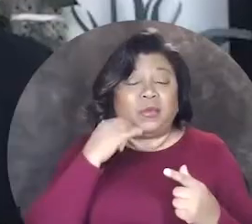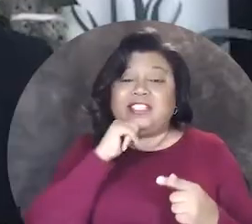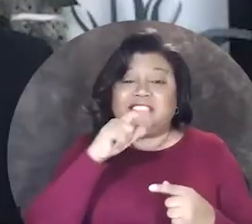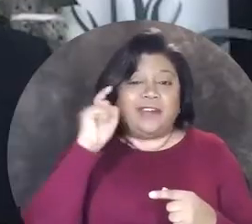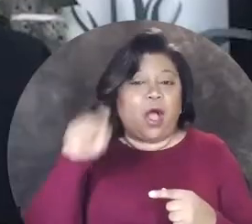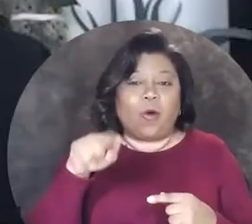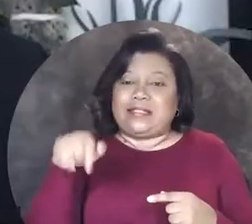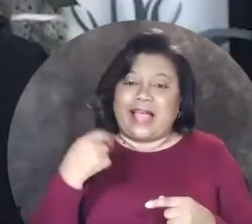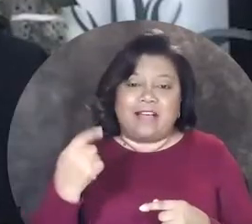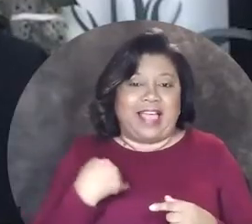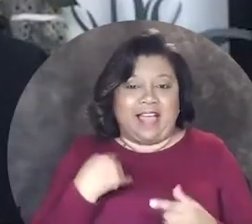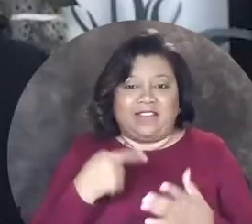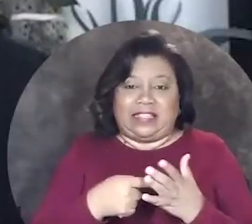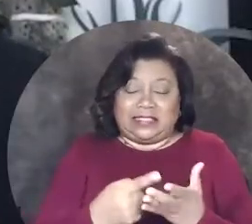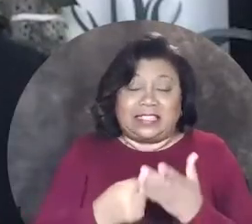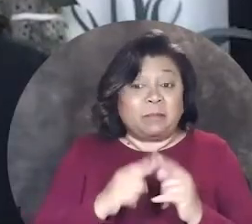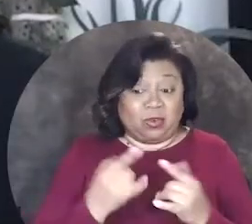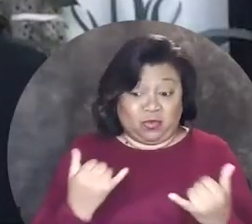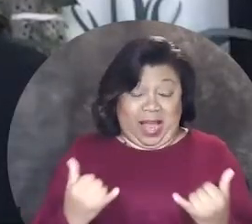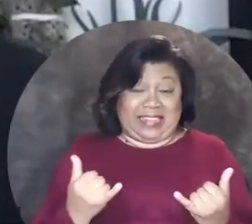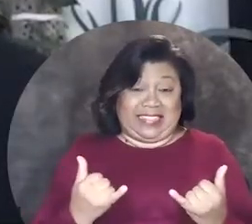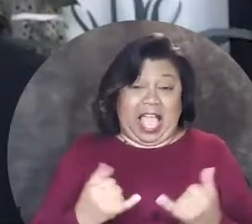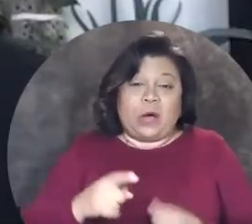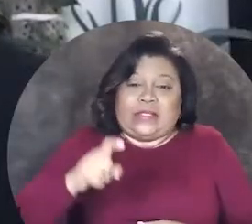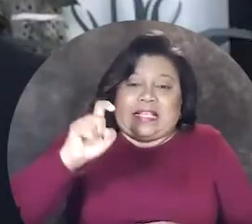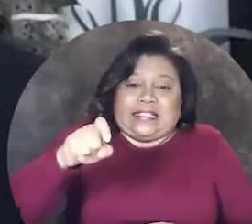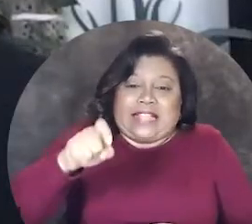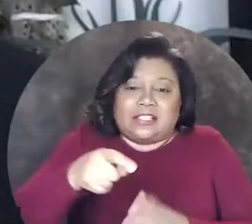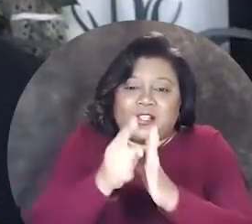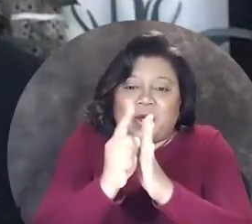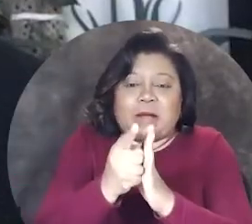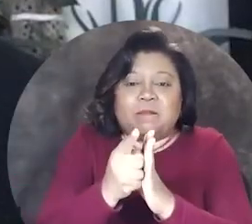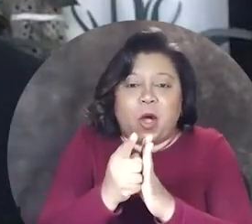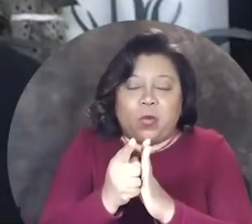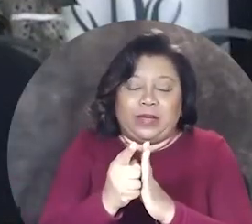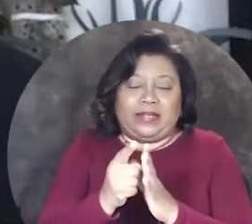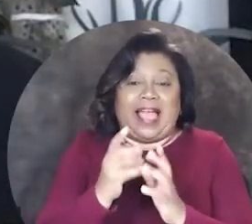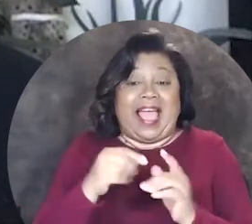because we shouldn't always have to have this but right now it is a necessary moment and